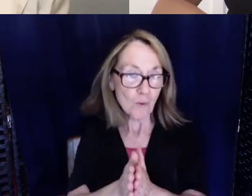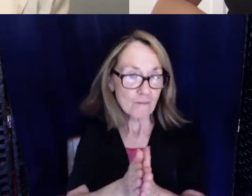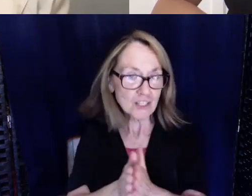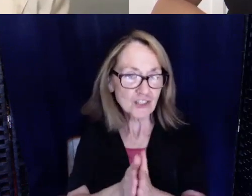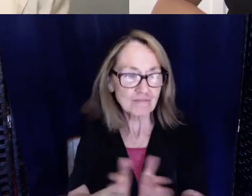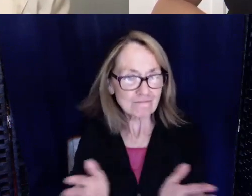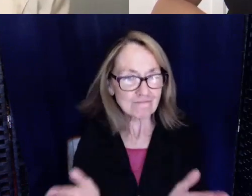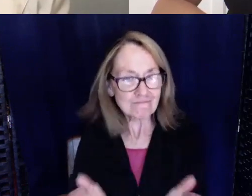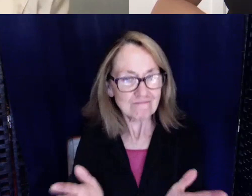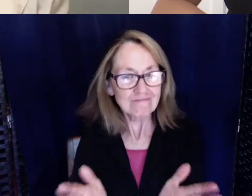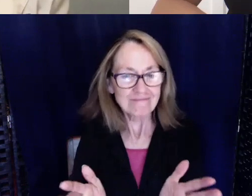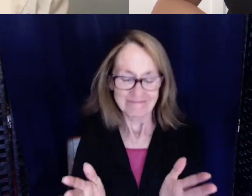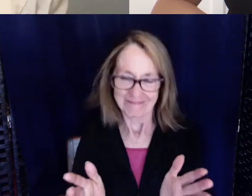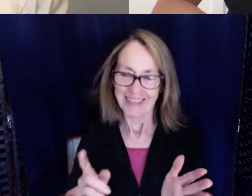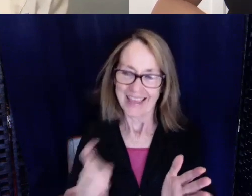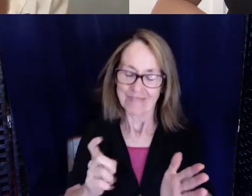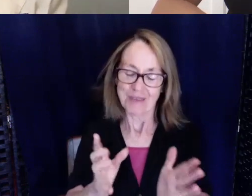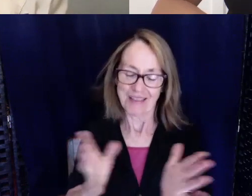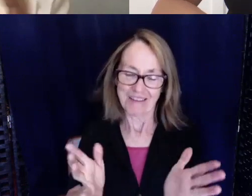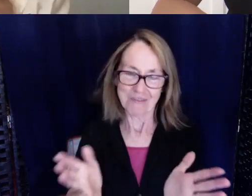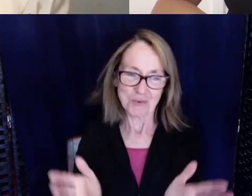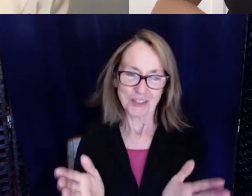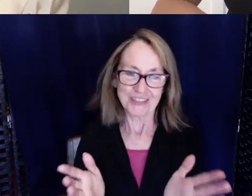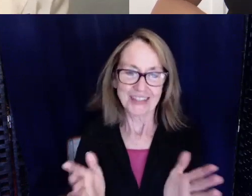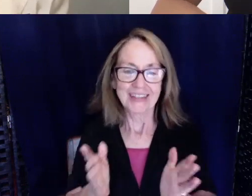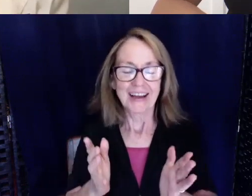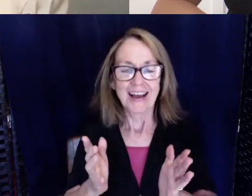give me that push. I like to associate with myself with